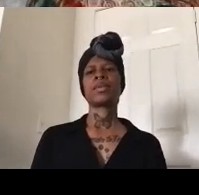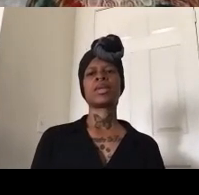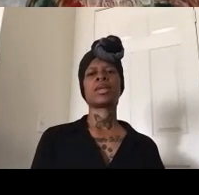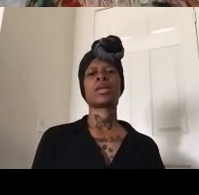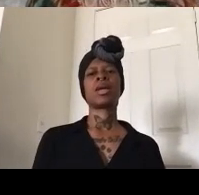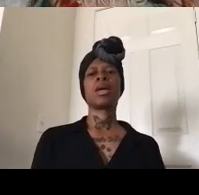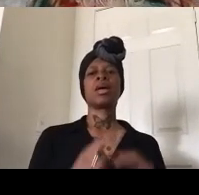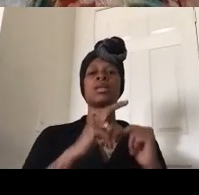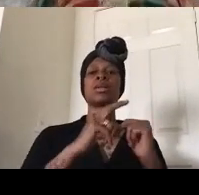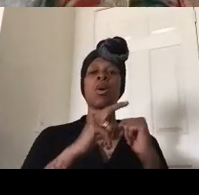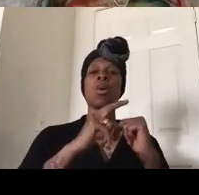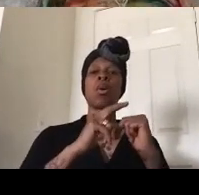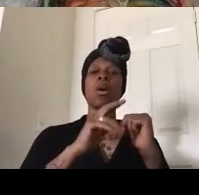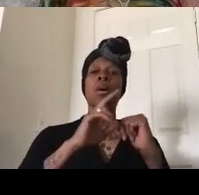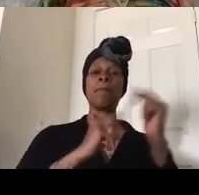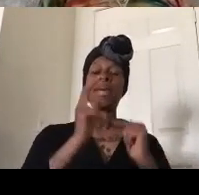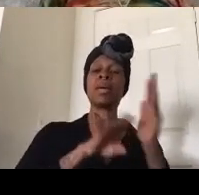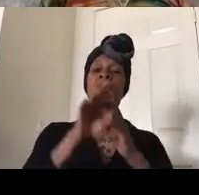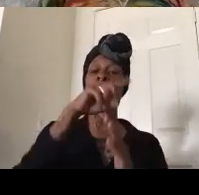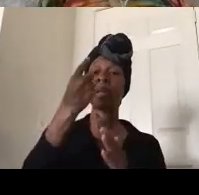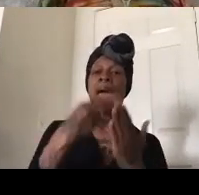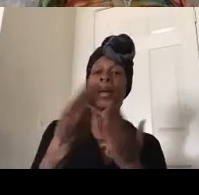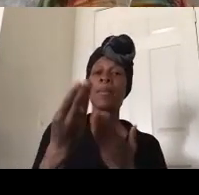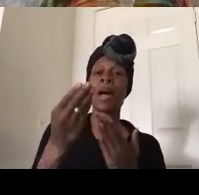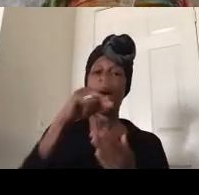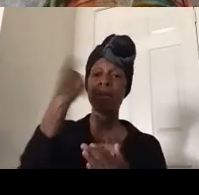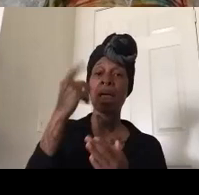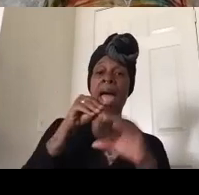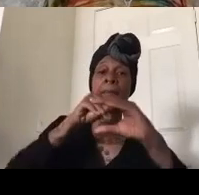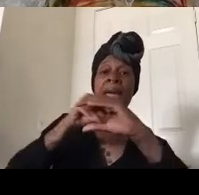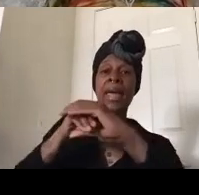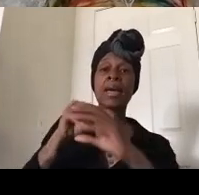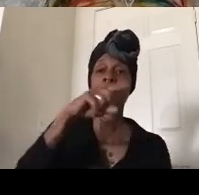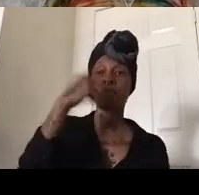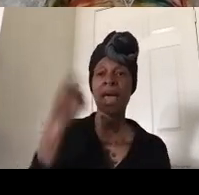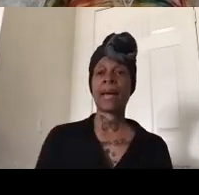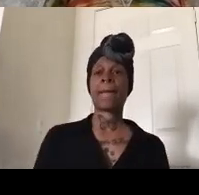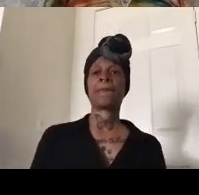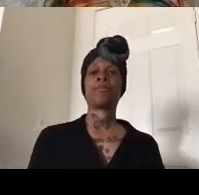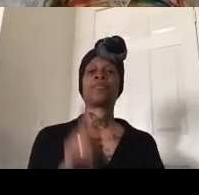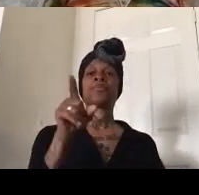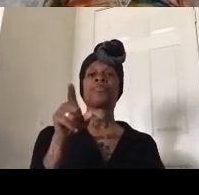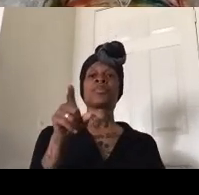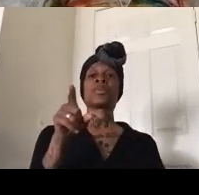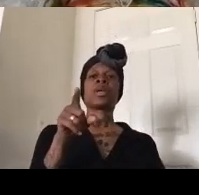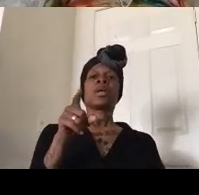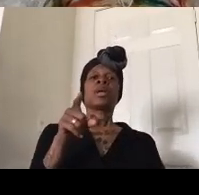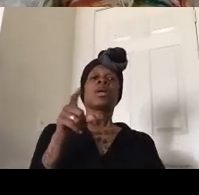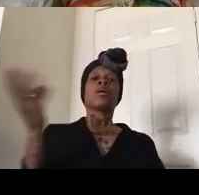march this is our prosecute killer cops jackie lacy must go effort we've been fighting against